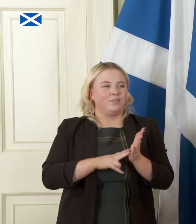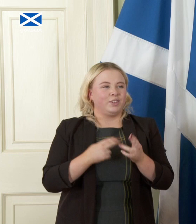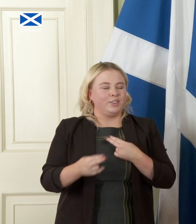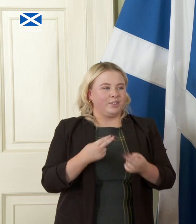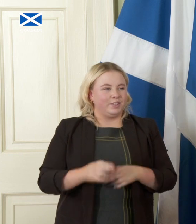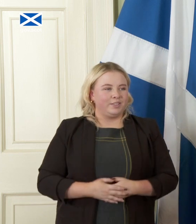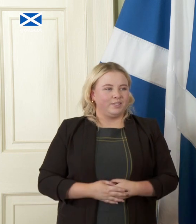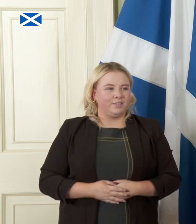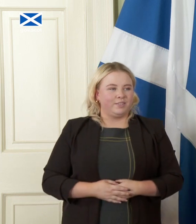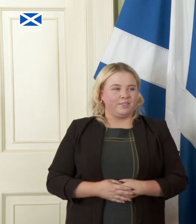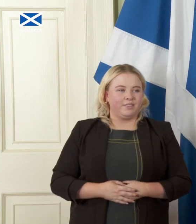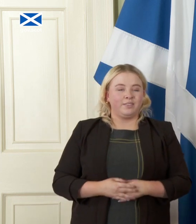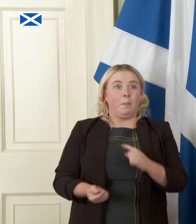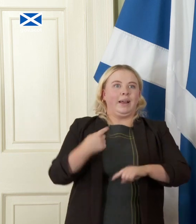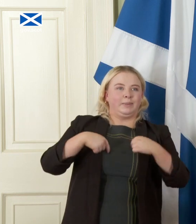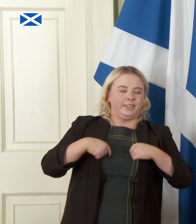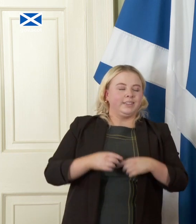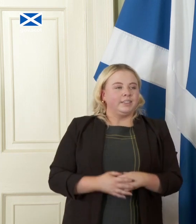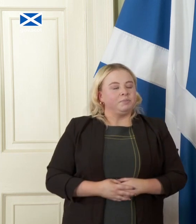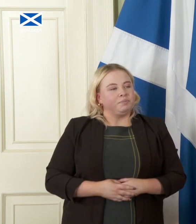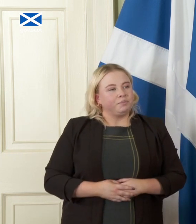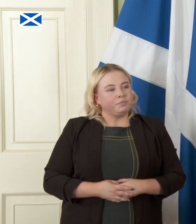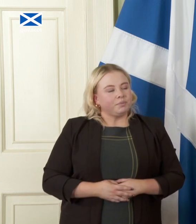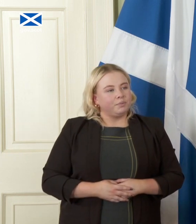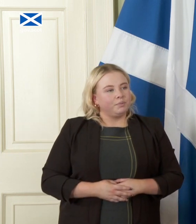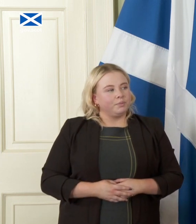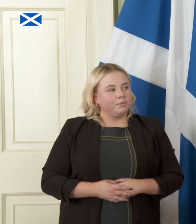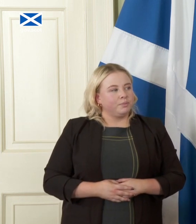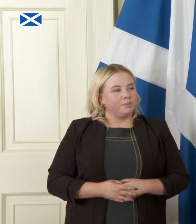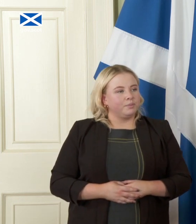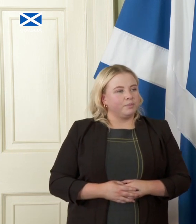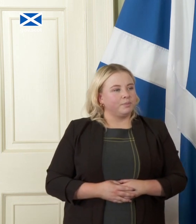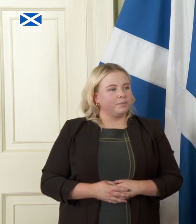would have been really really bad for me, just first question, not against you Peter, by the way,